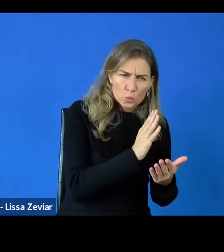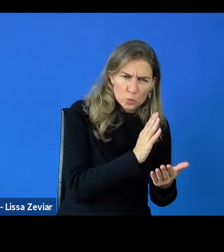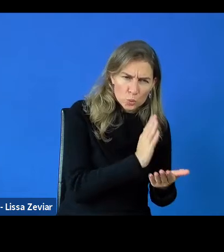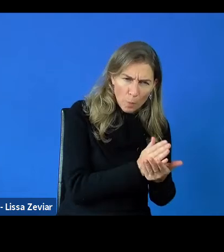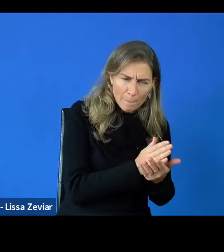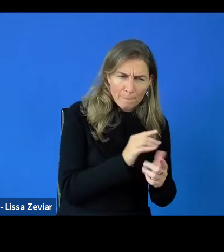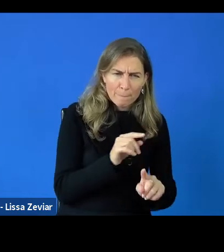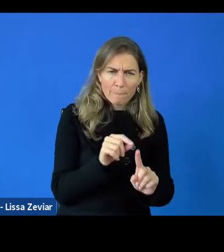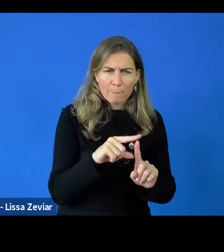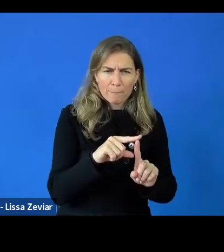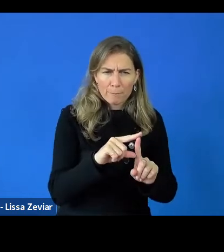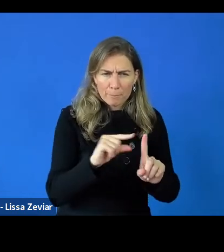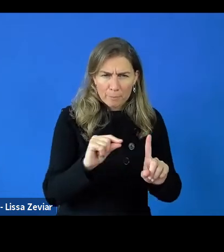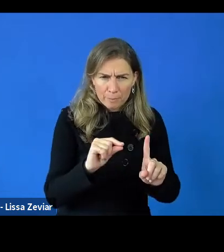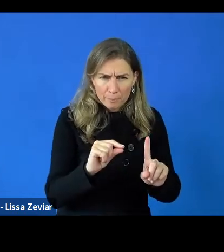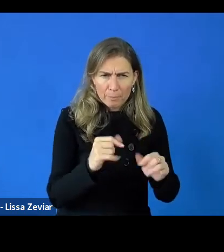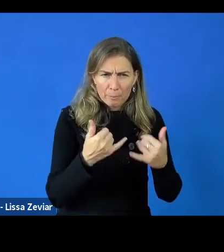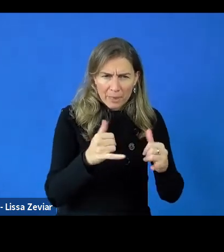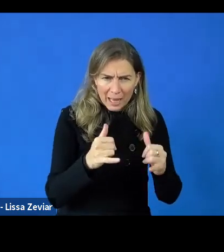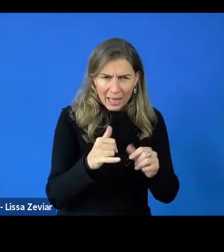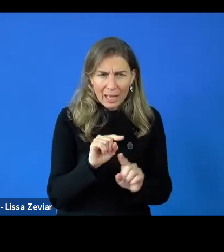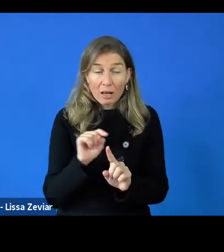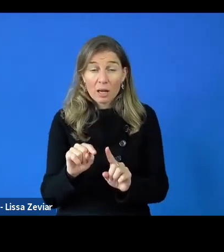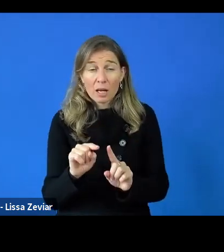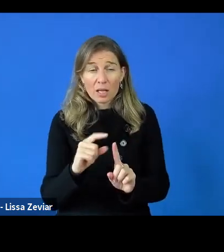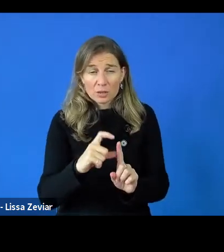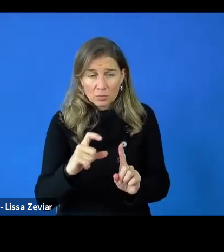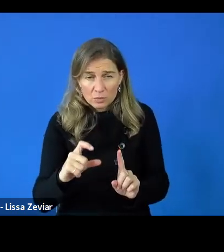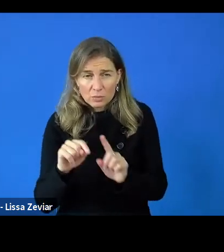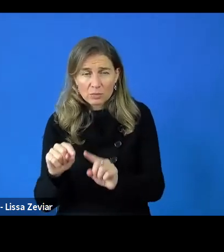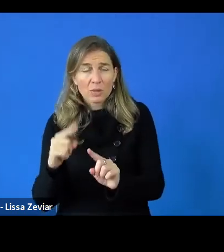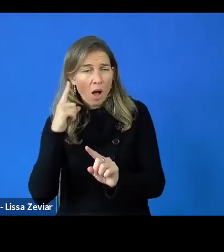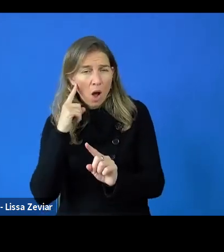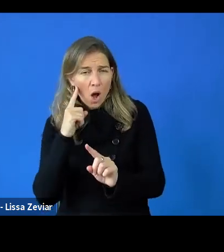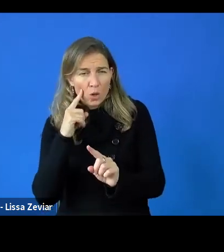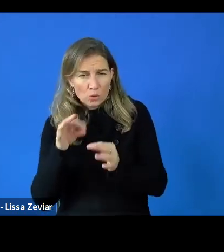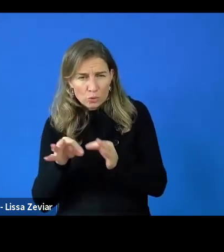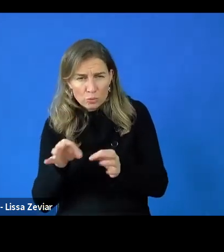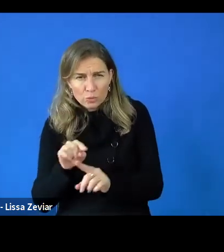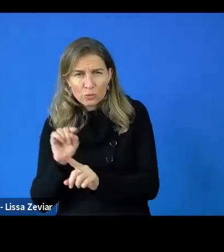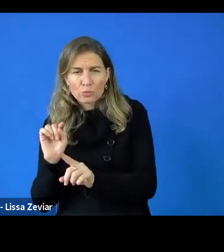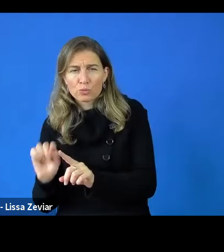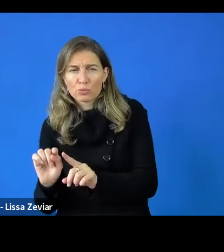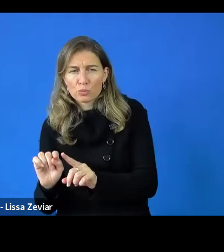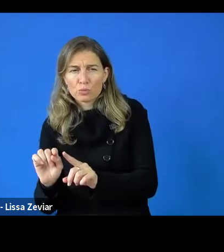Then you activate the audio description the subtitles, the sign language. This is the media player.